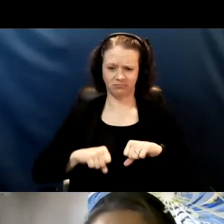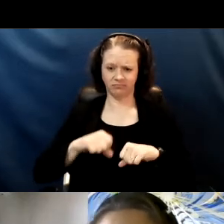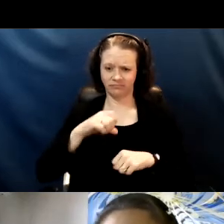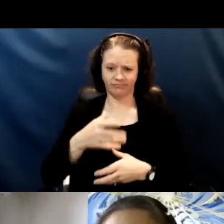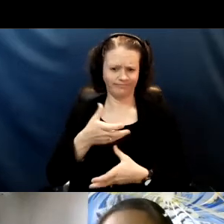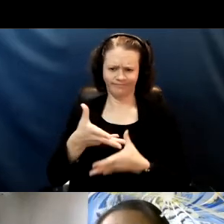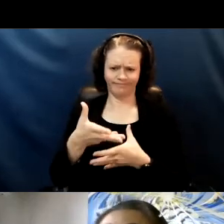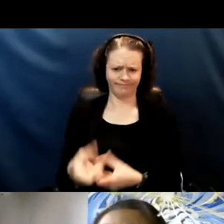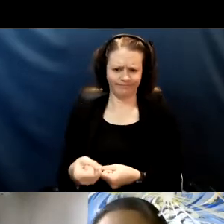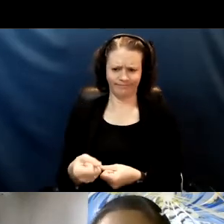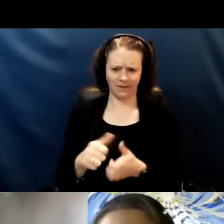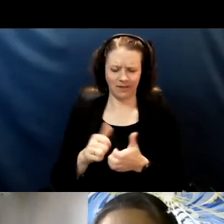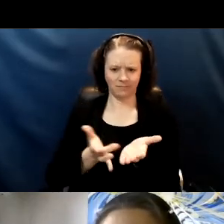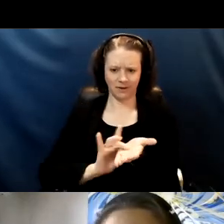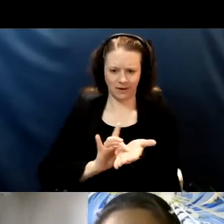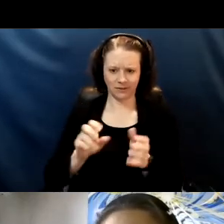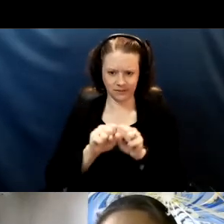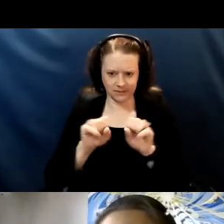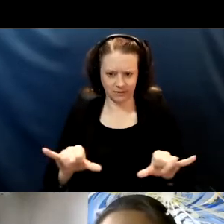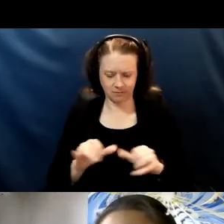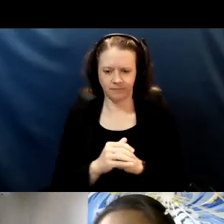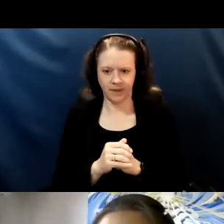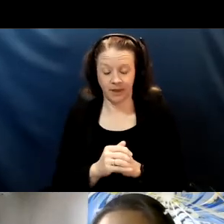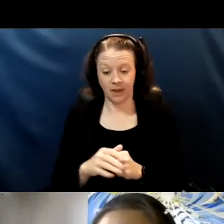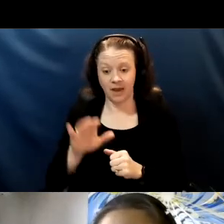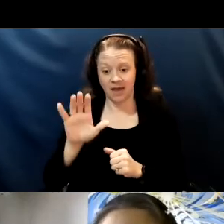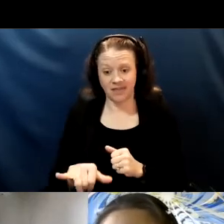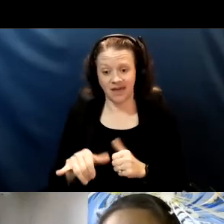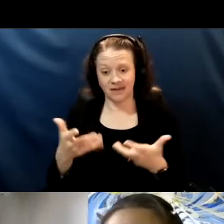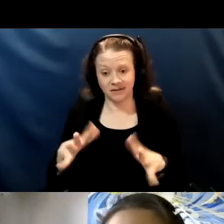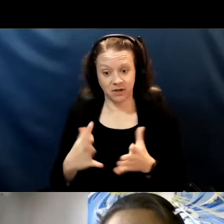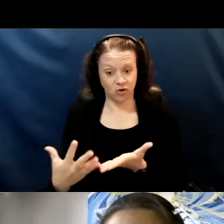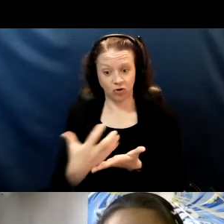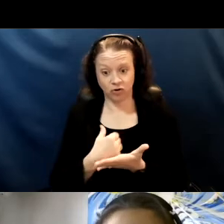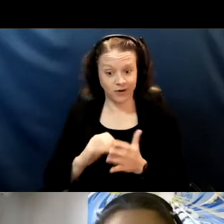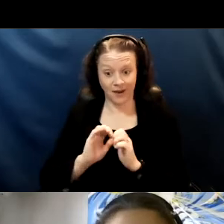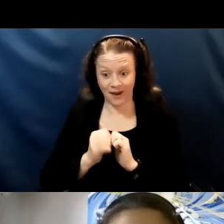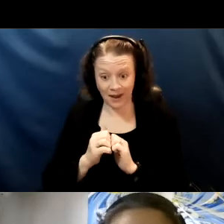and that this in the medical system has been earned through decades and centuries